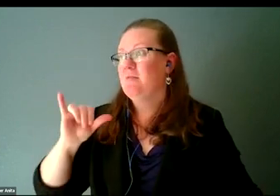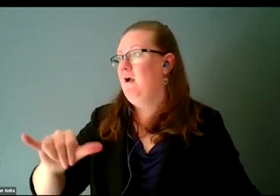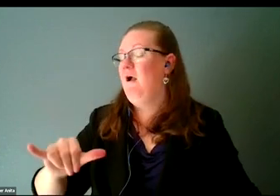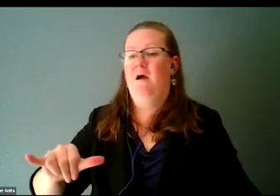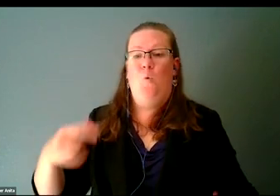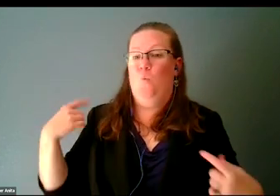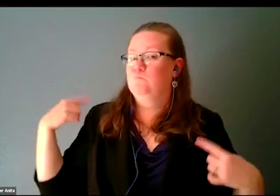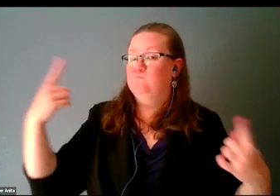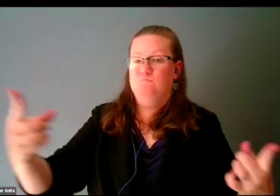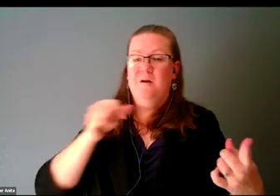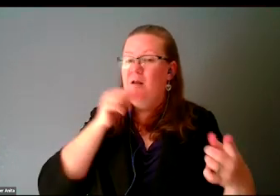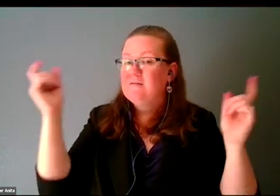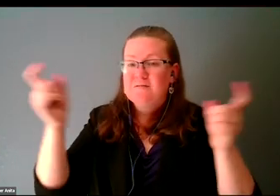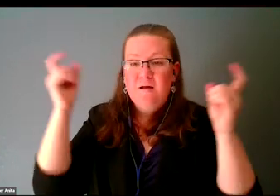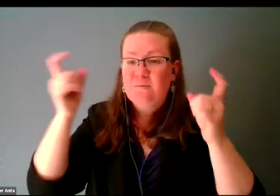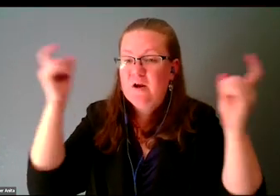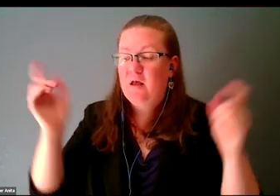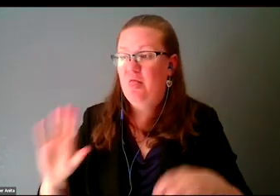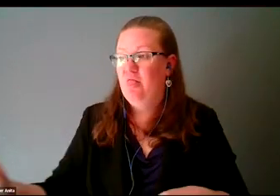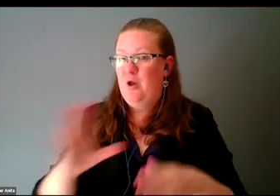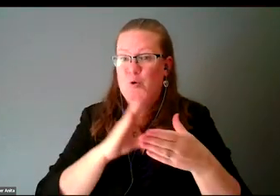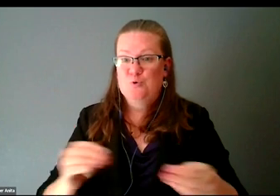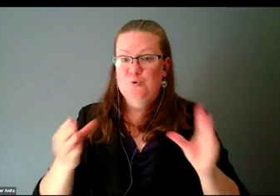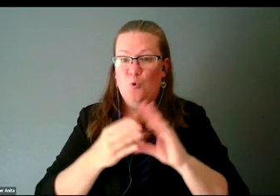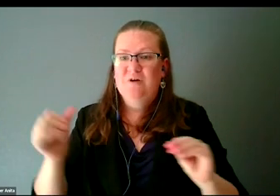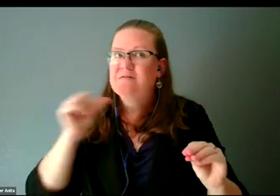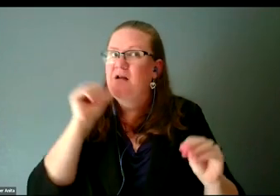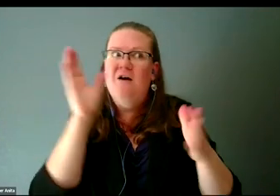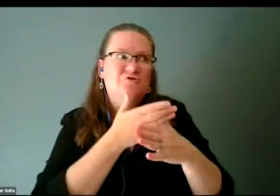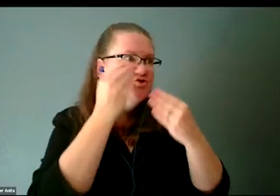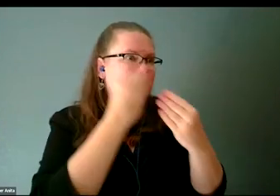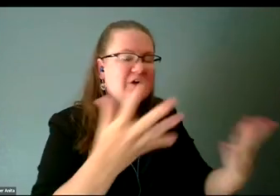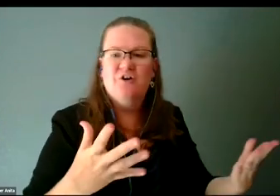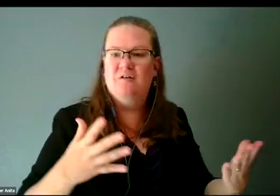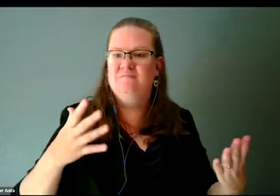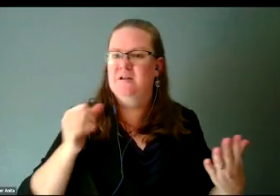These stories are untapped. They're under-celebrated.